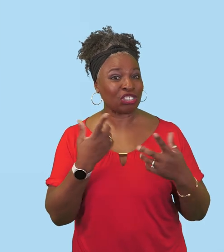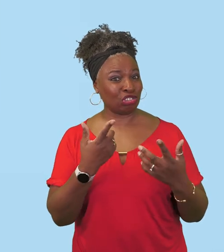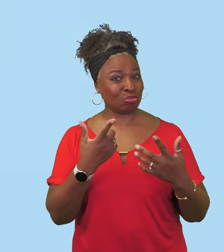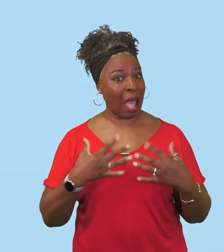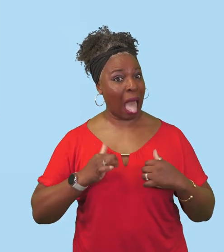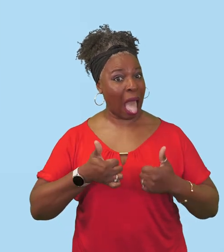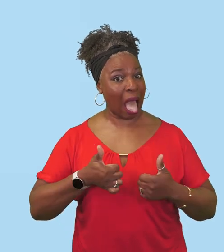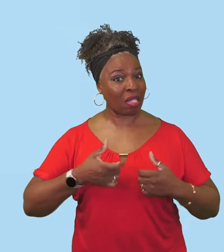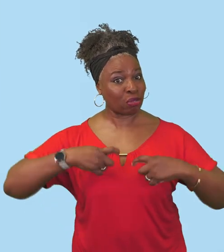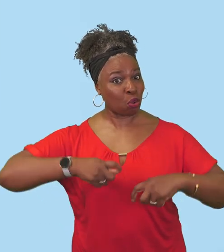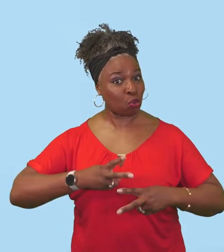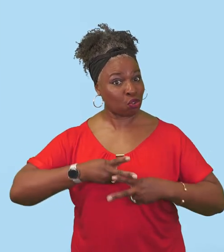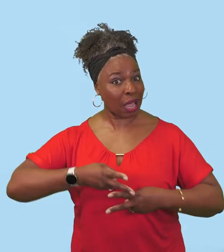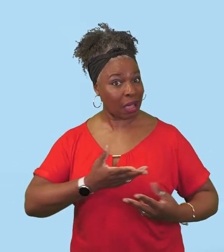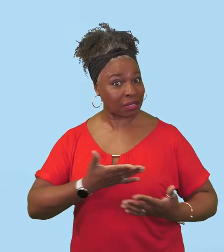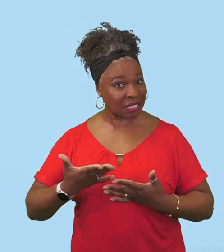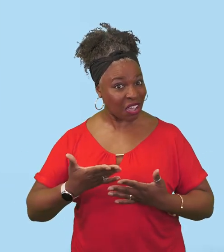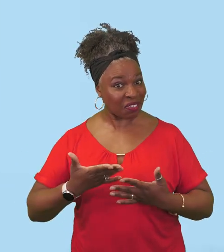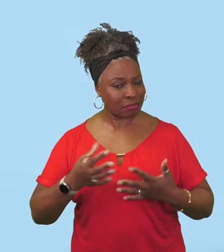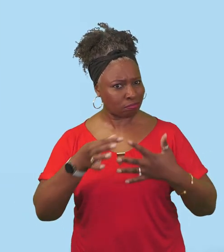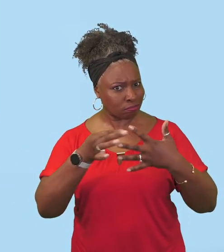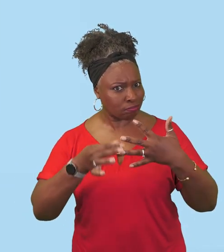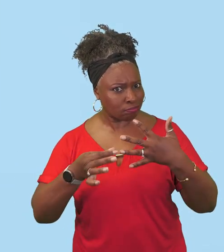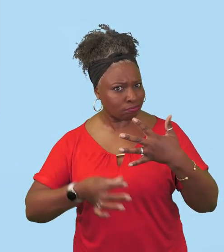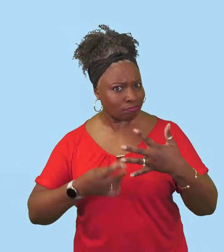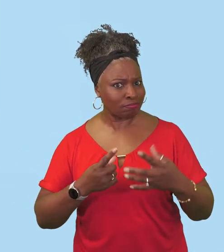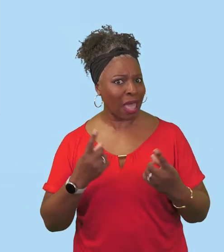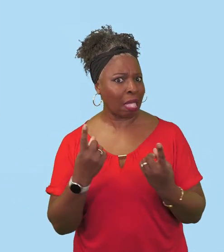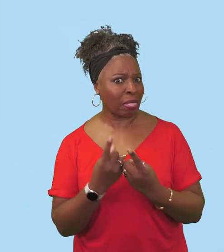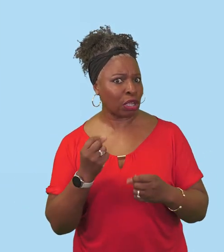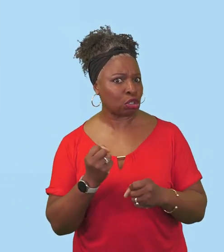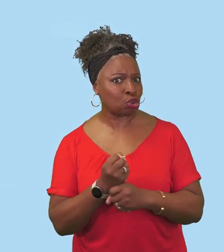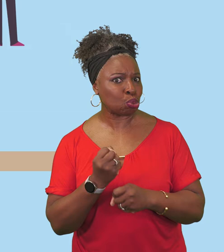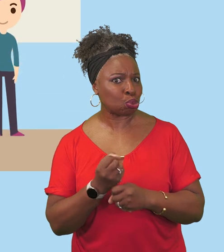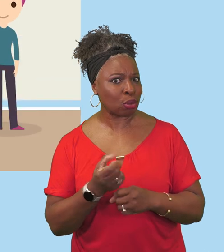and social care services and a list of what you can do locally. Some of the information